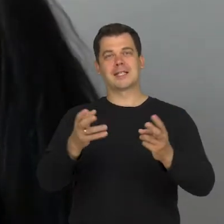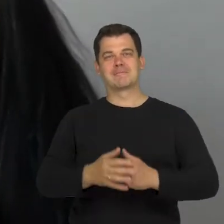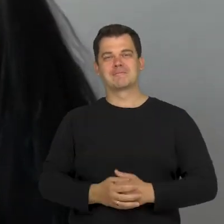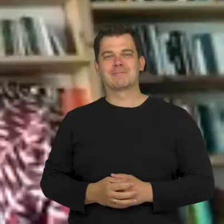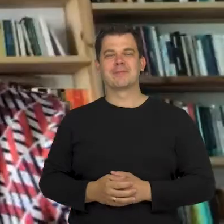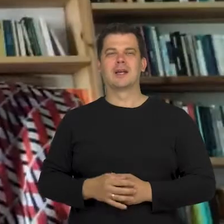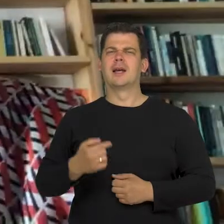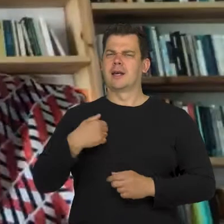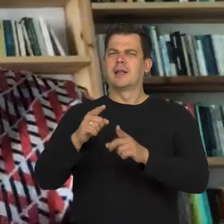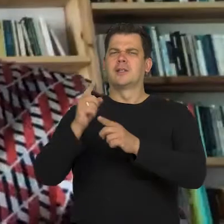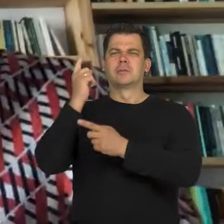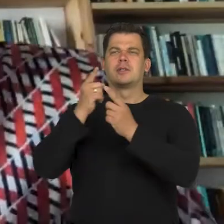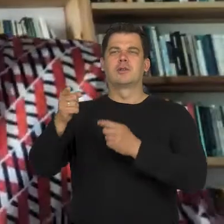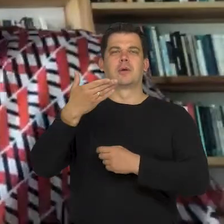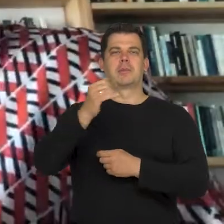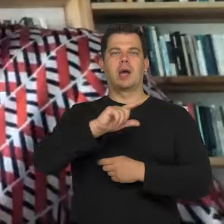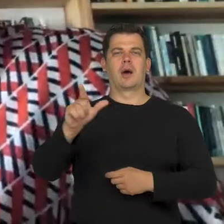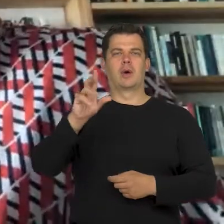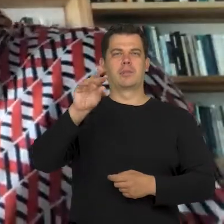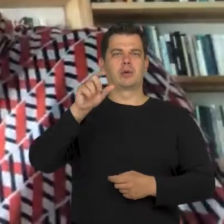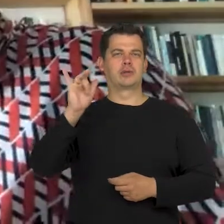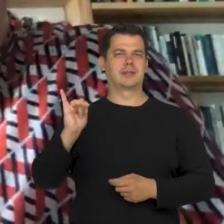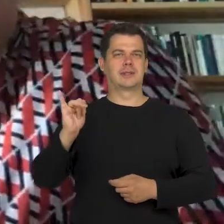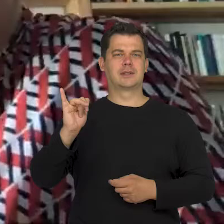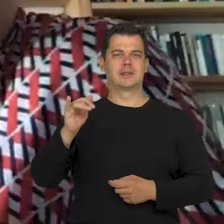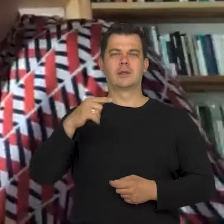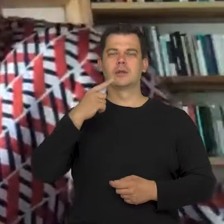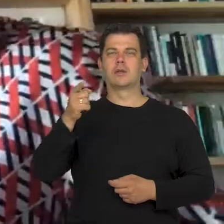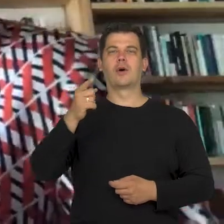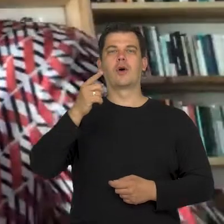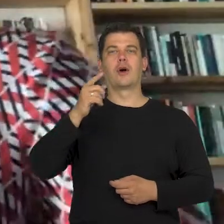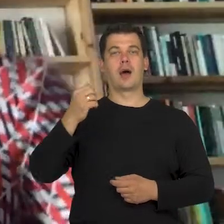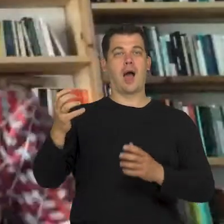I am also thinking about what Michał Pęszyński said that an actor sees the audience and vice versa.